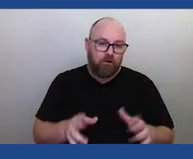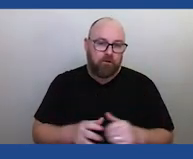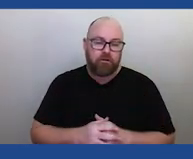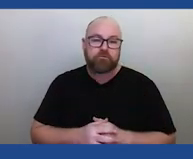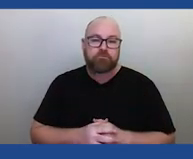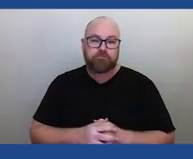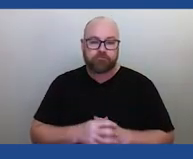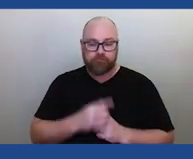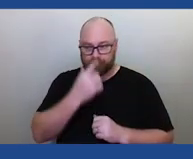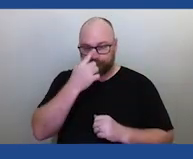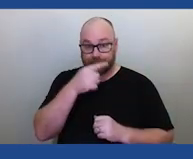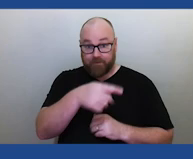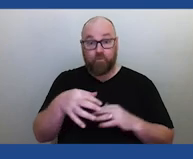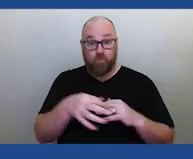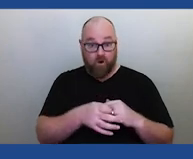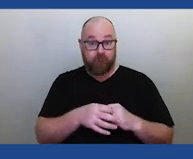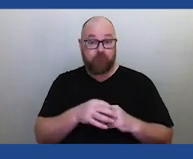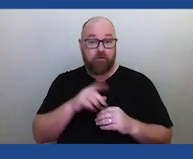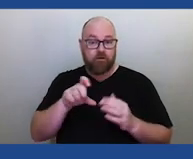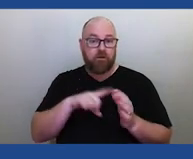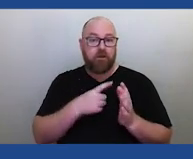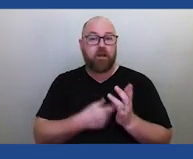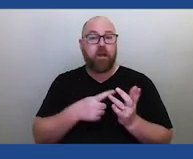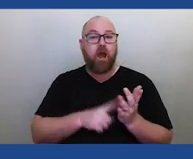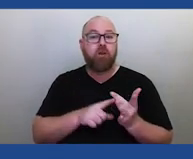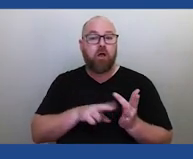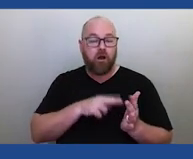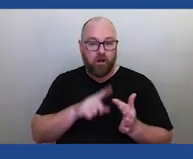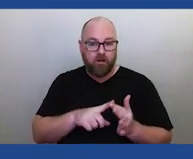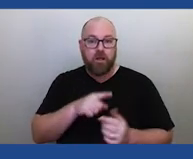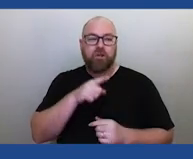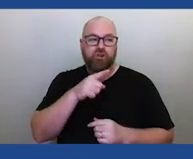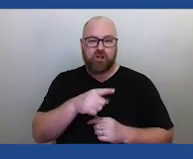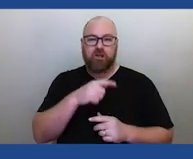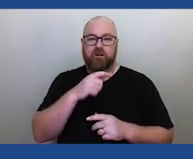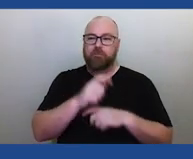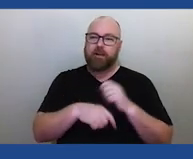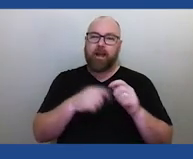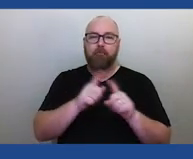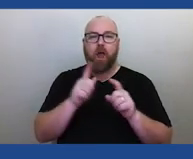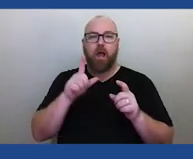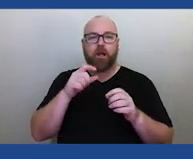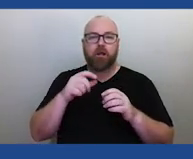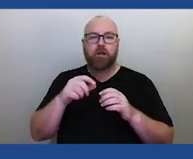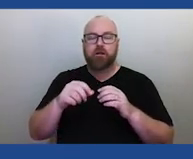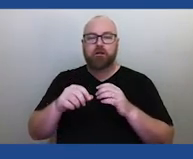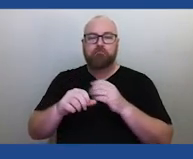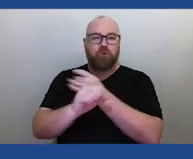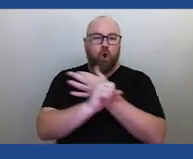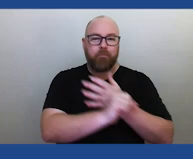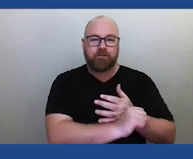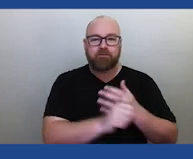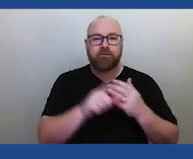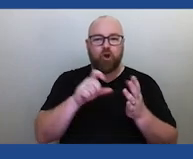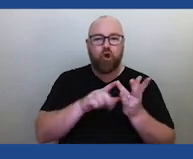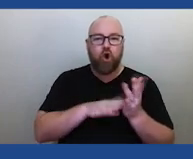Shoemaker, went on to become a very famous comet hunter who only just passed away about a year or two ago.